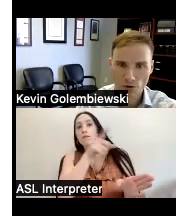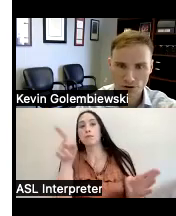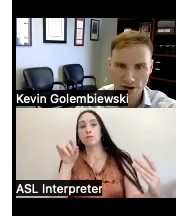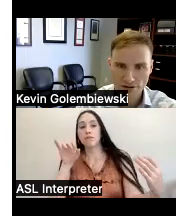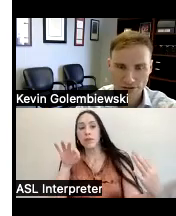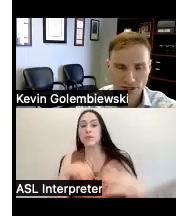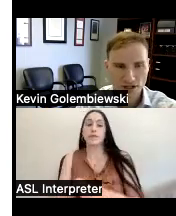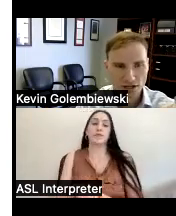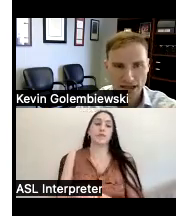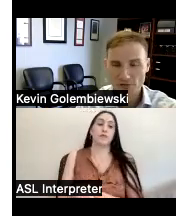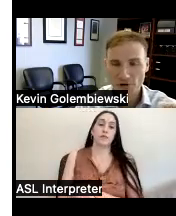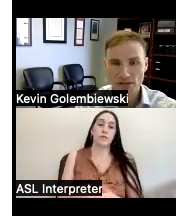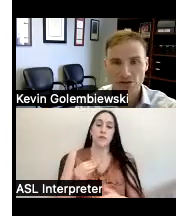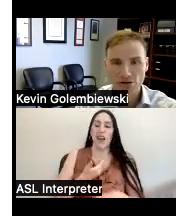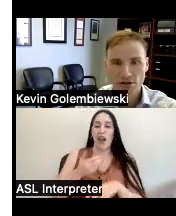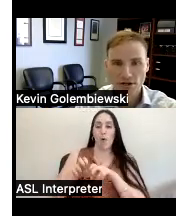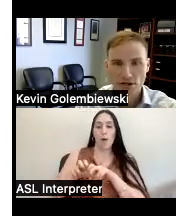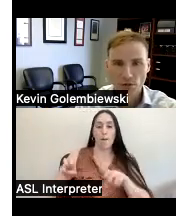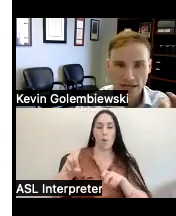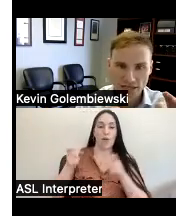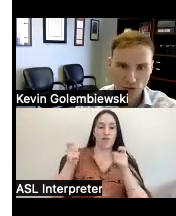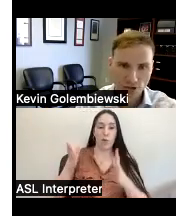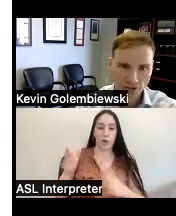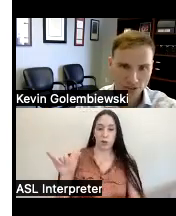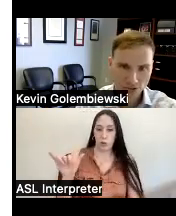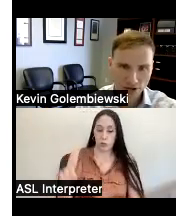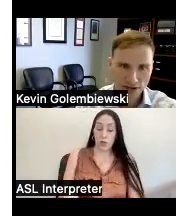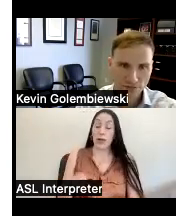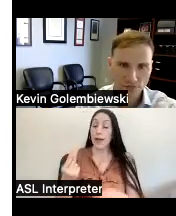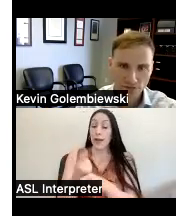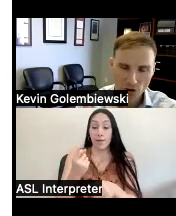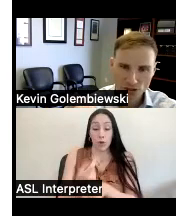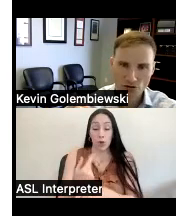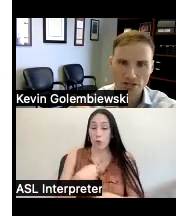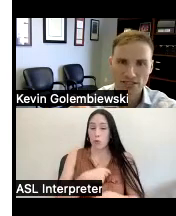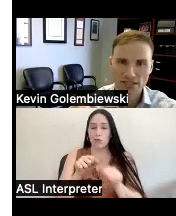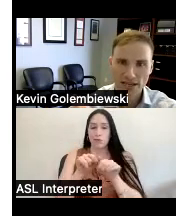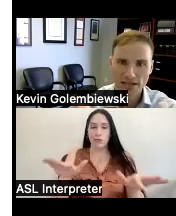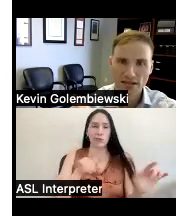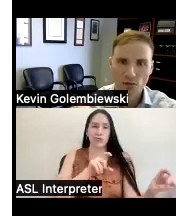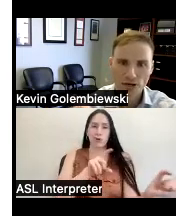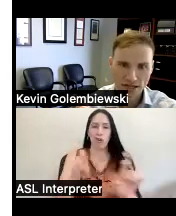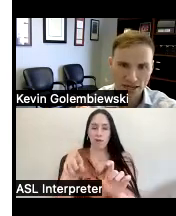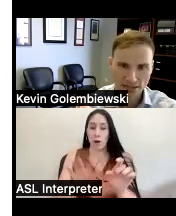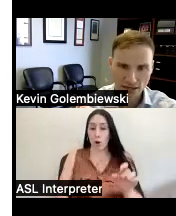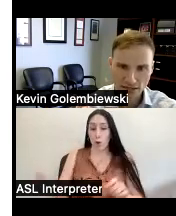board of directors every year we issue a public survey in folks across the state will indicate to